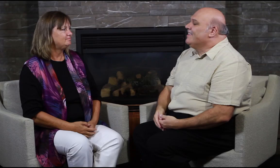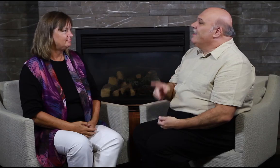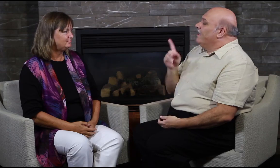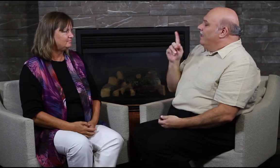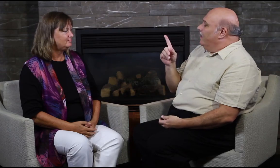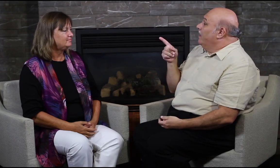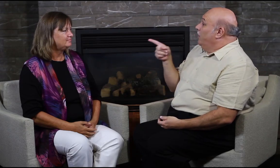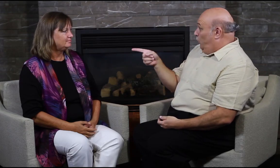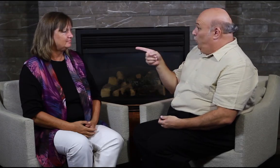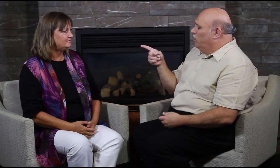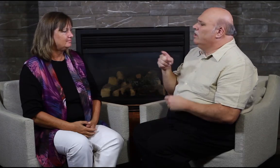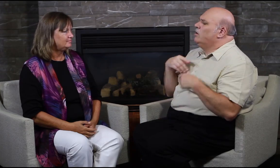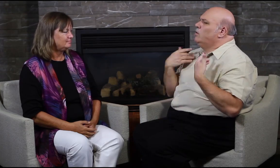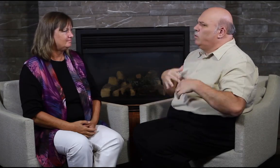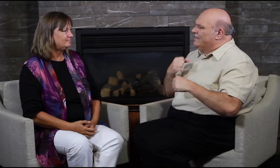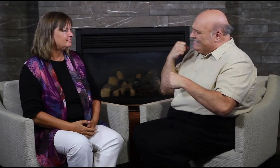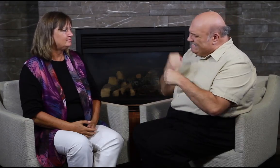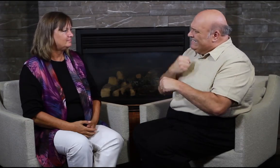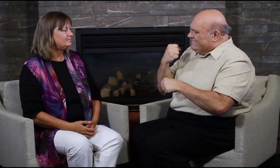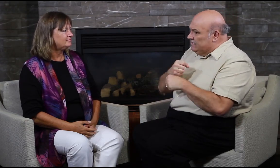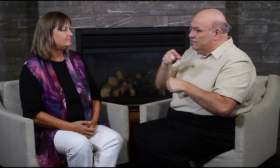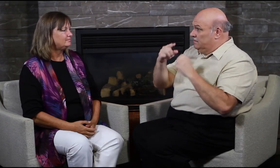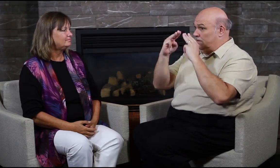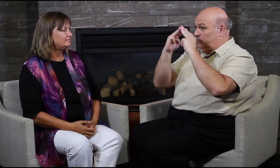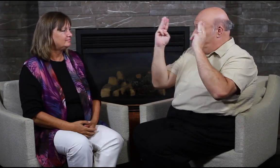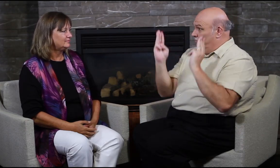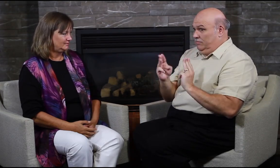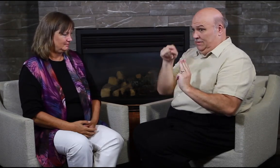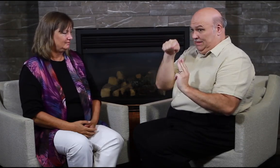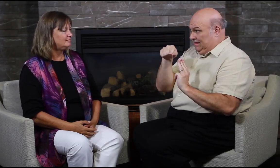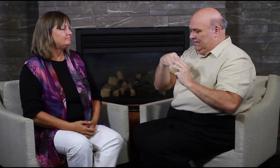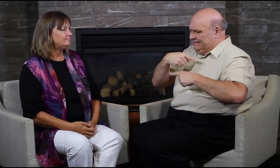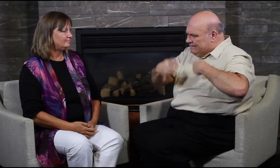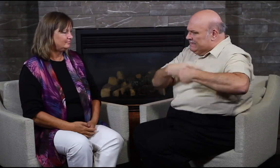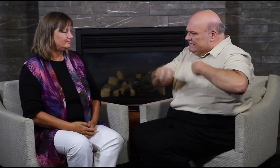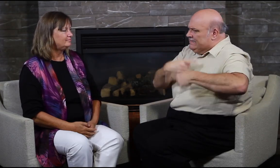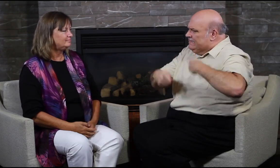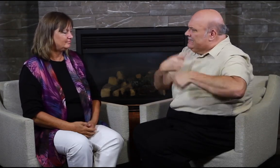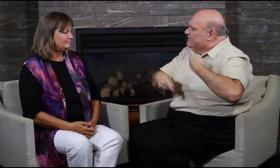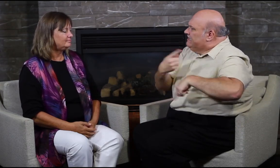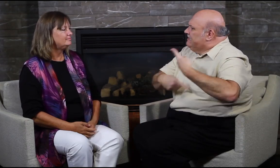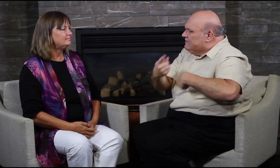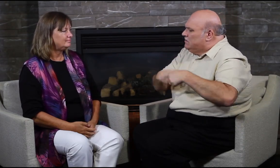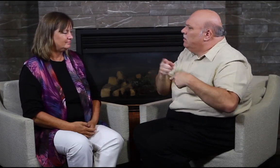the world. I have a question to ask you. You worked so many years to establish